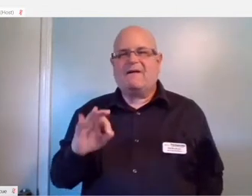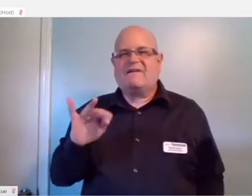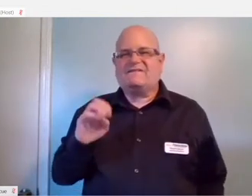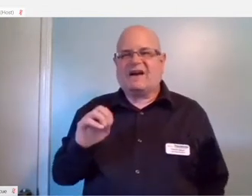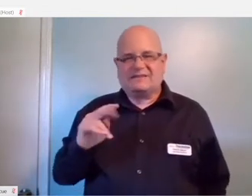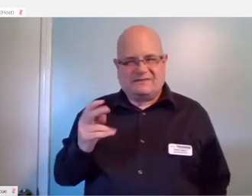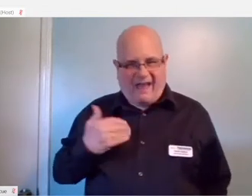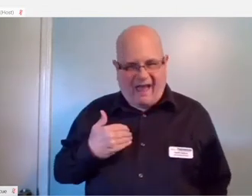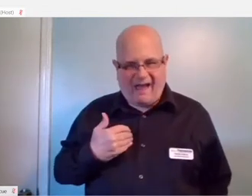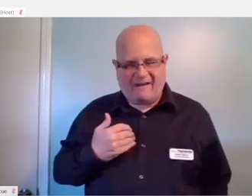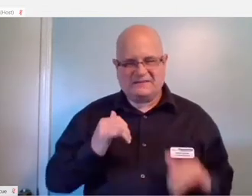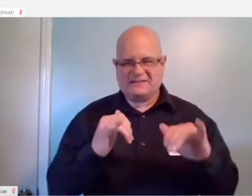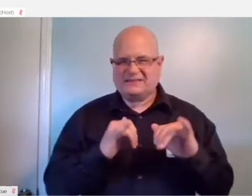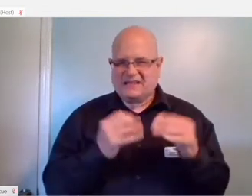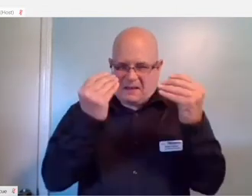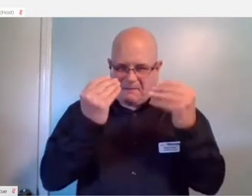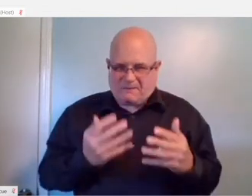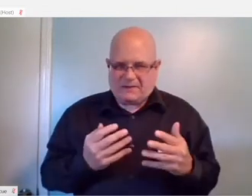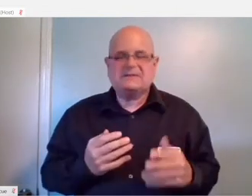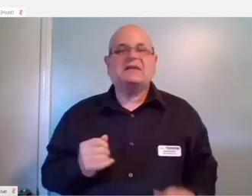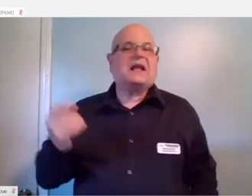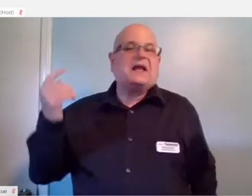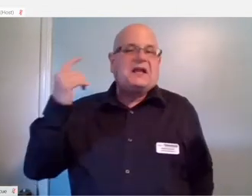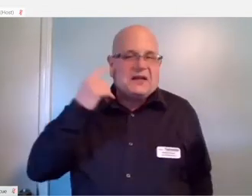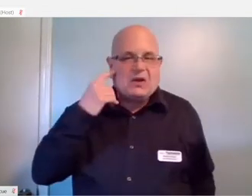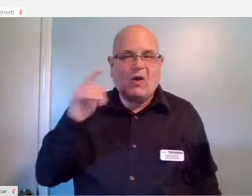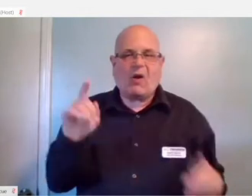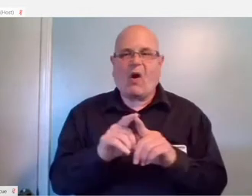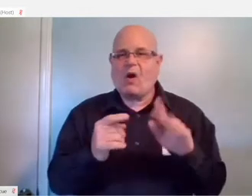give you the same information audibly and put it up on the TV screen for you.